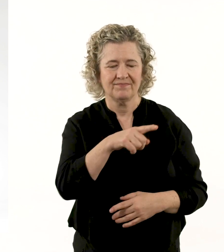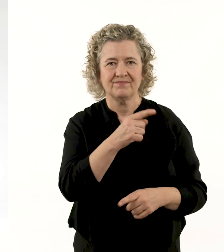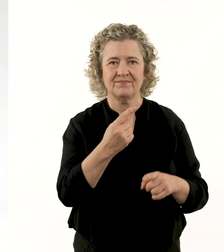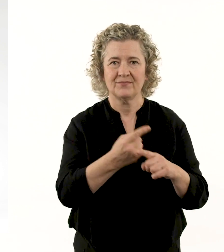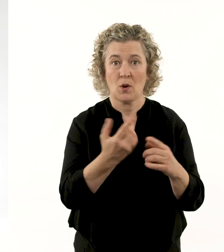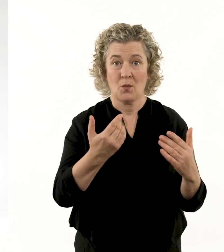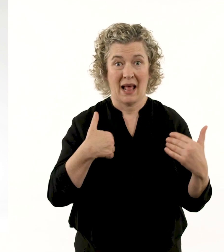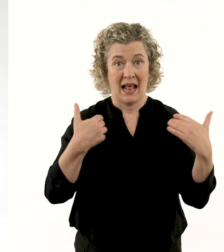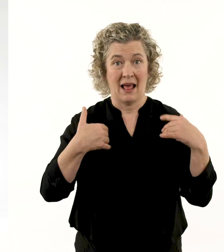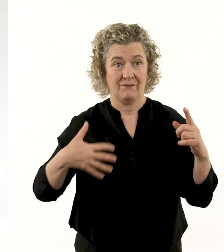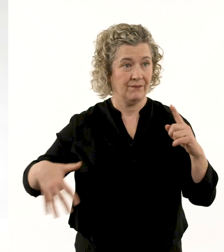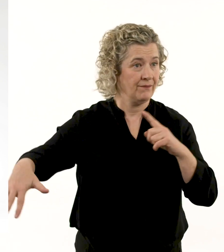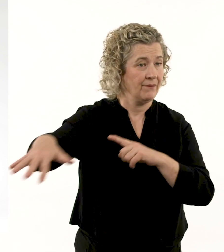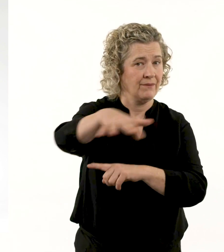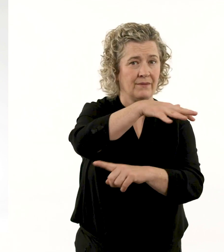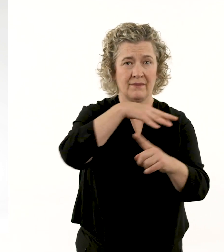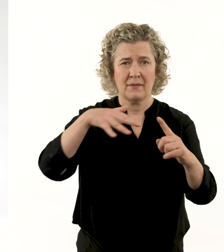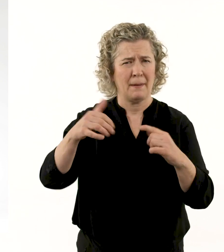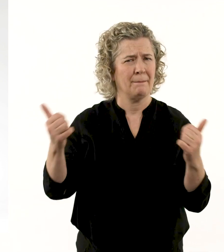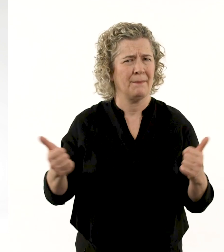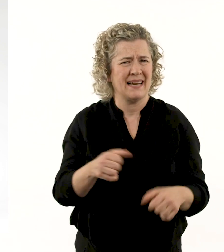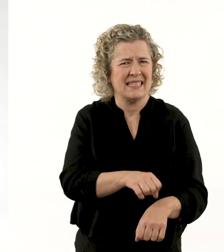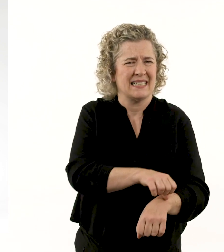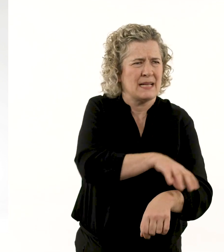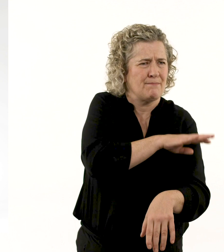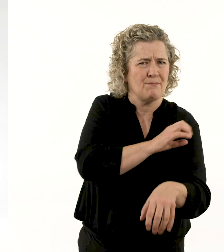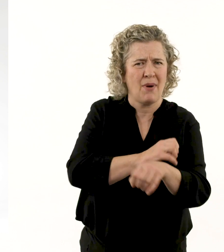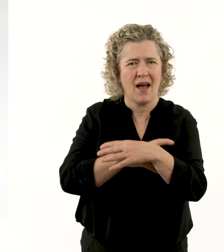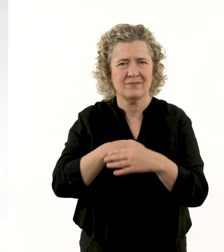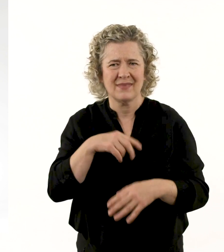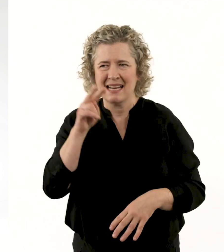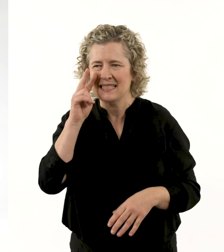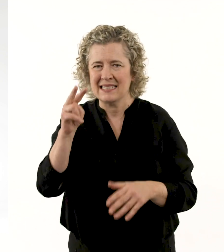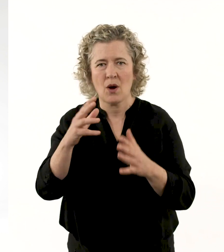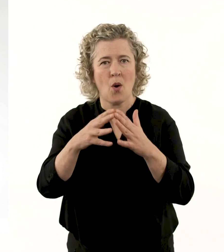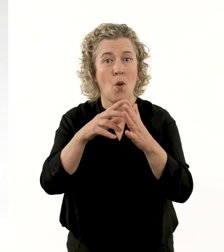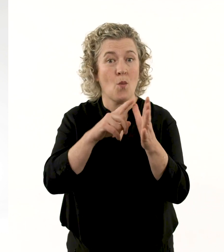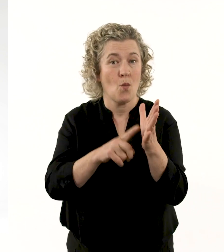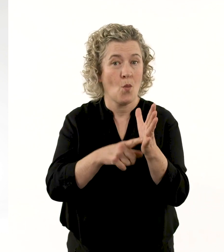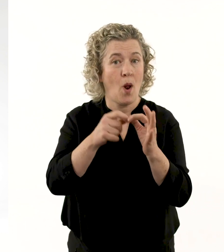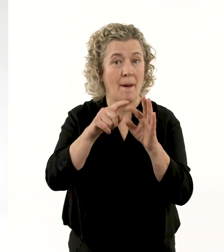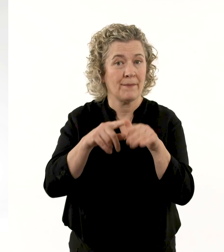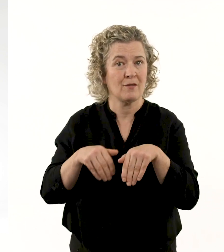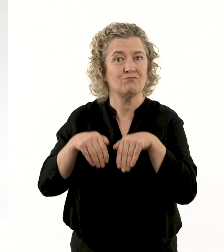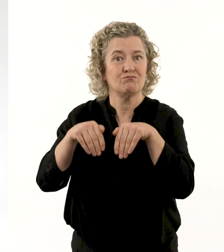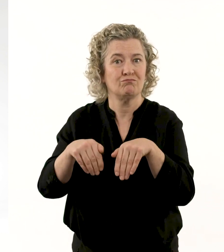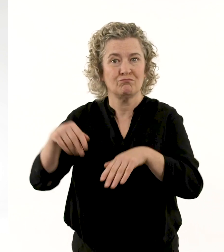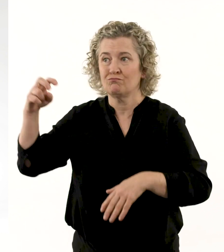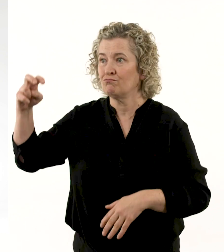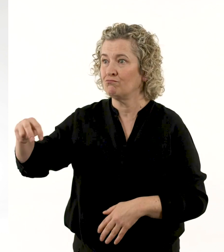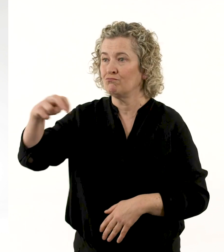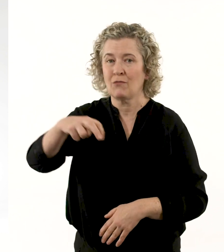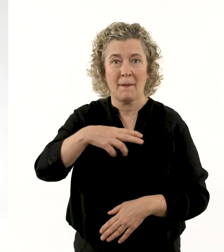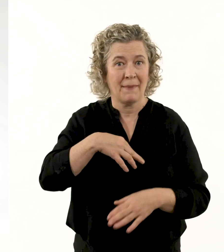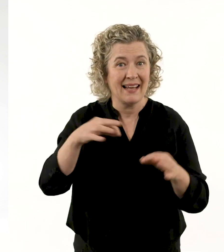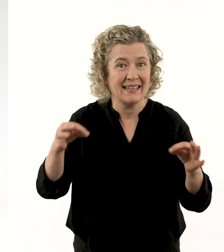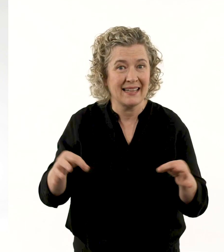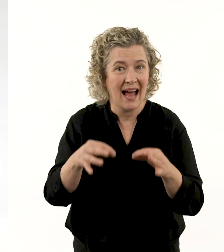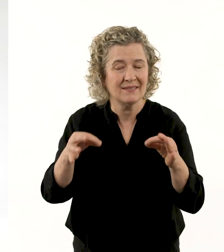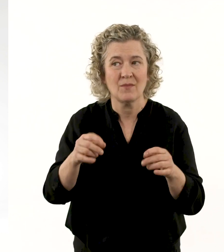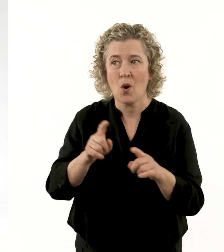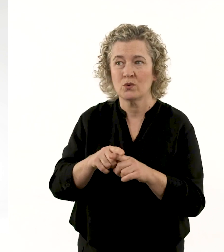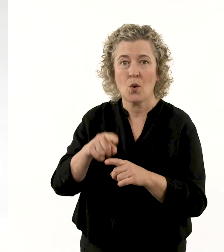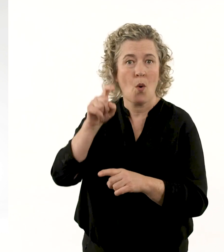Clarke explains that his surroundings are a constant inspiration, ‘whether it is wallabies coming into my garden,